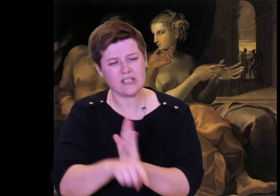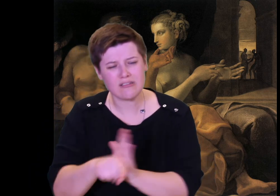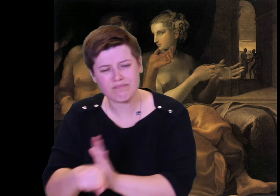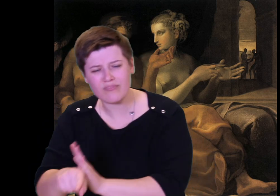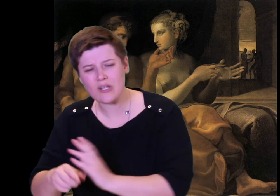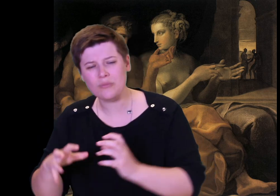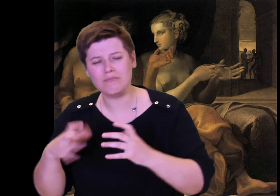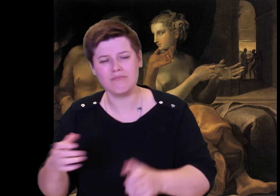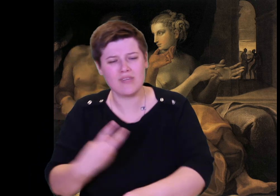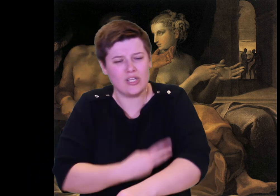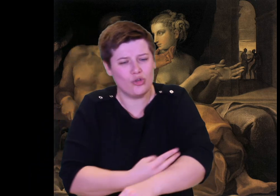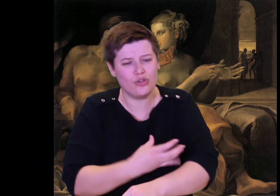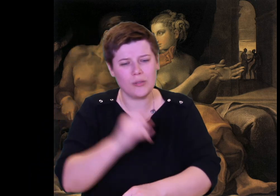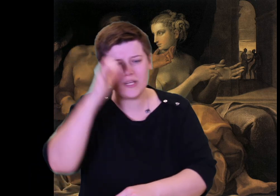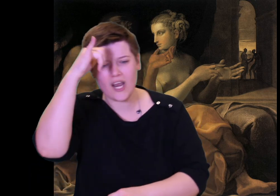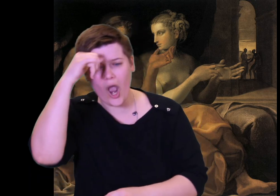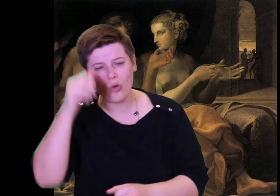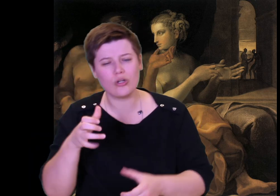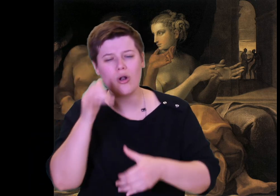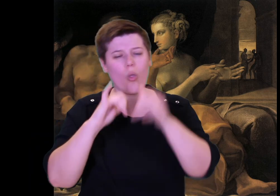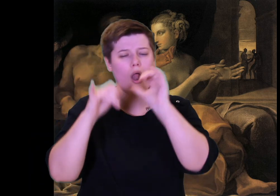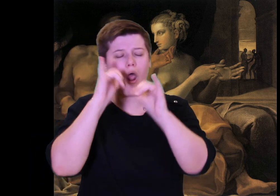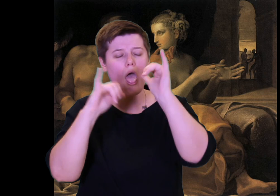because of her.